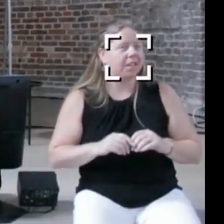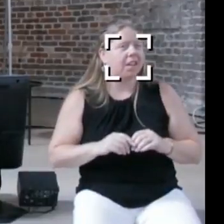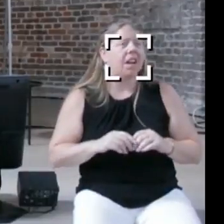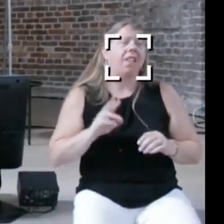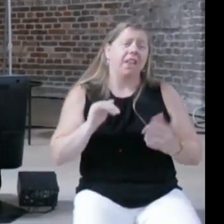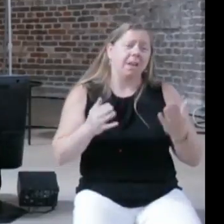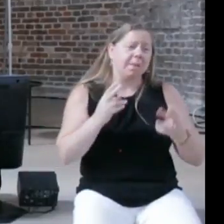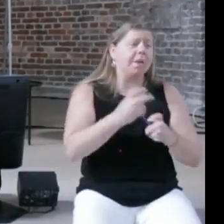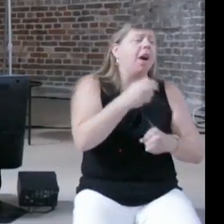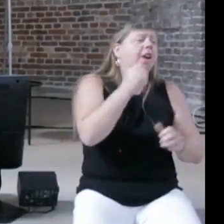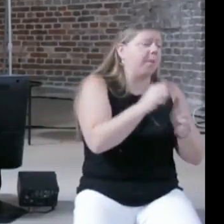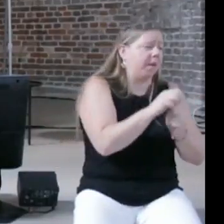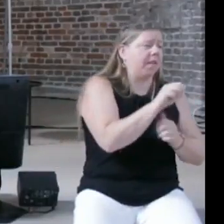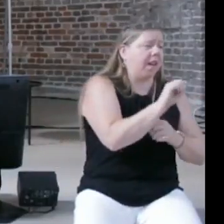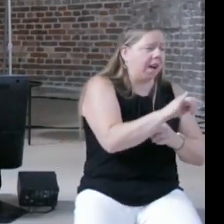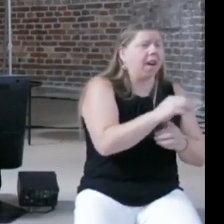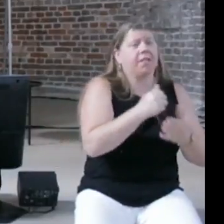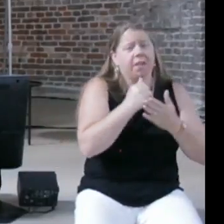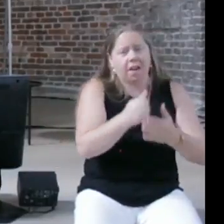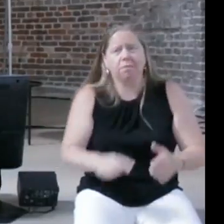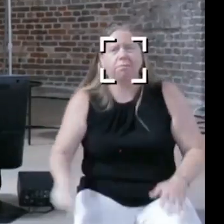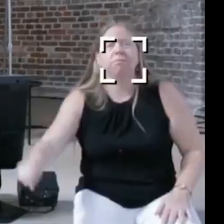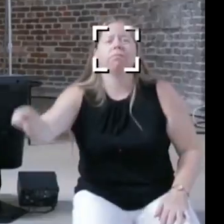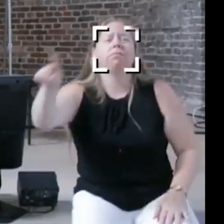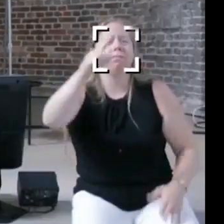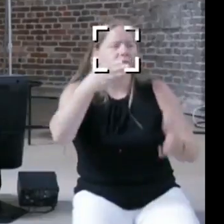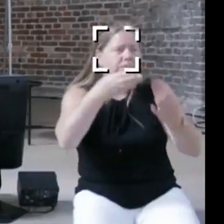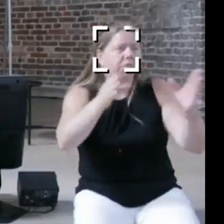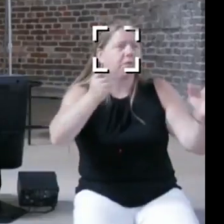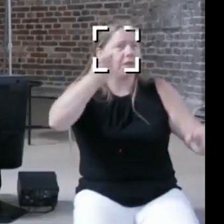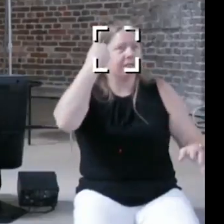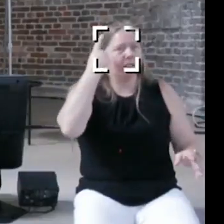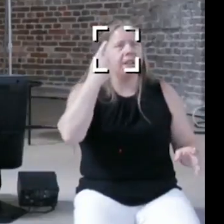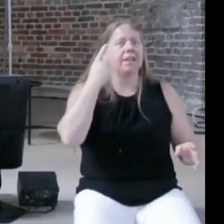and some of the more modern technologies, but some of the projects actually think we're